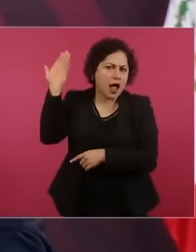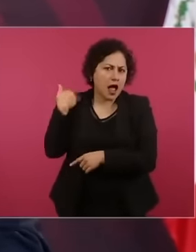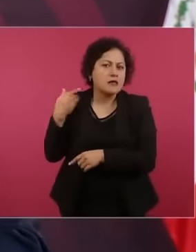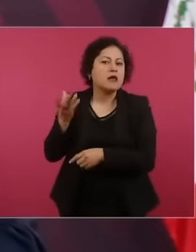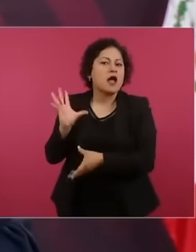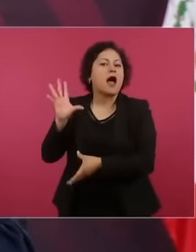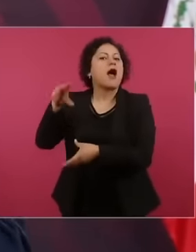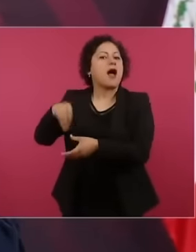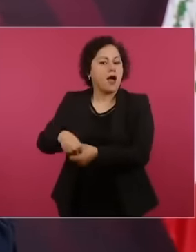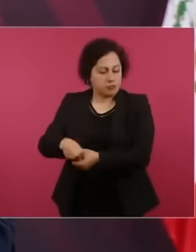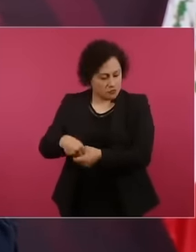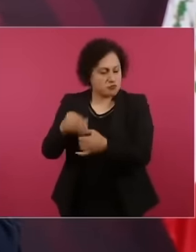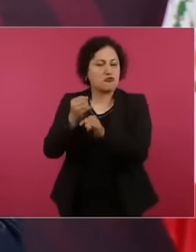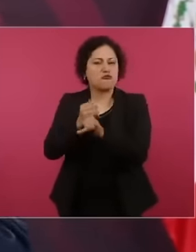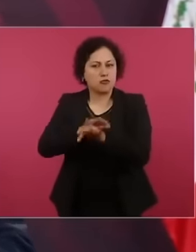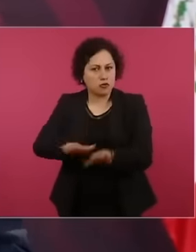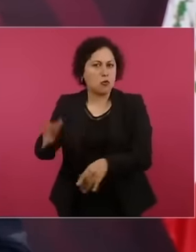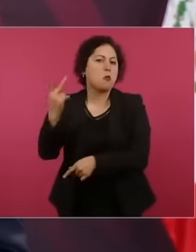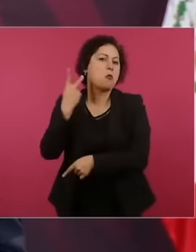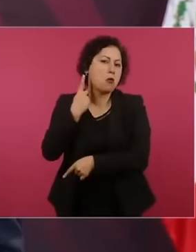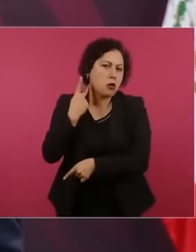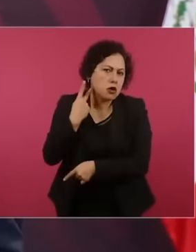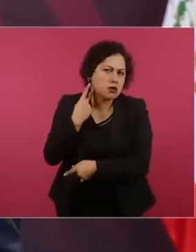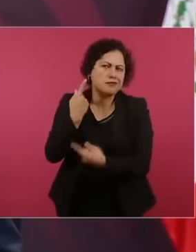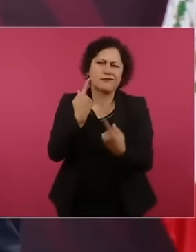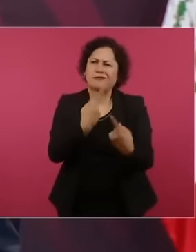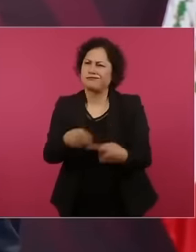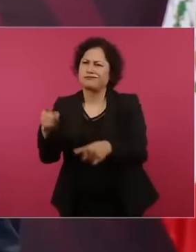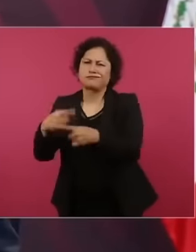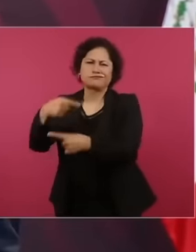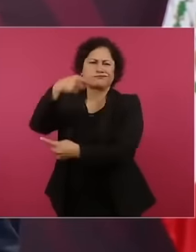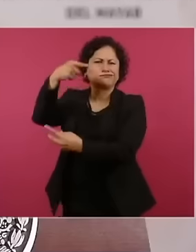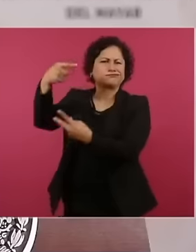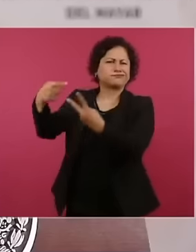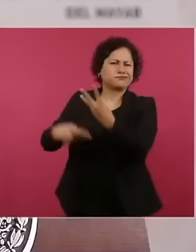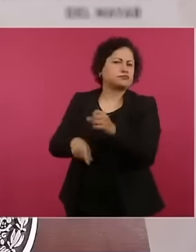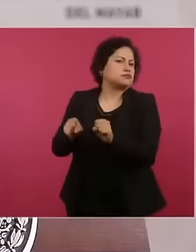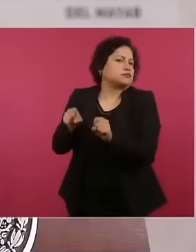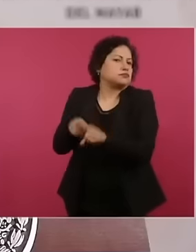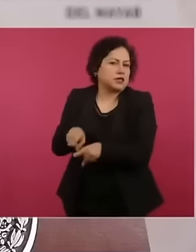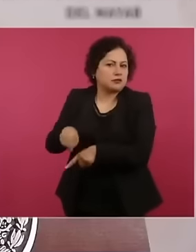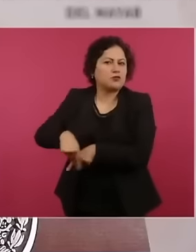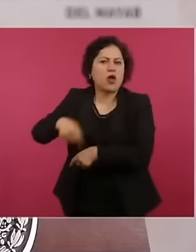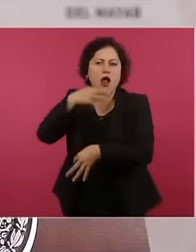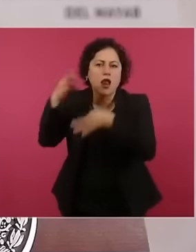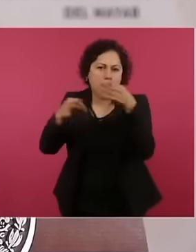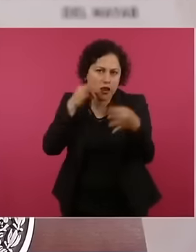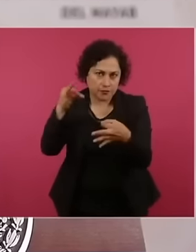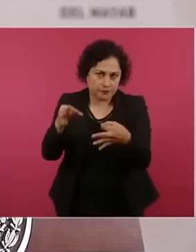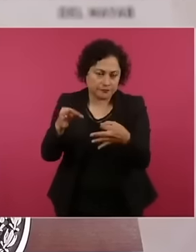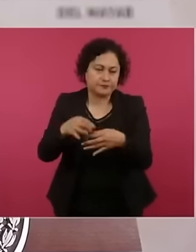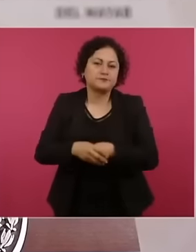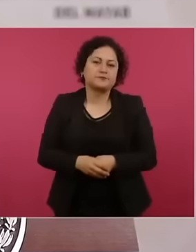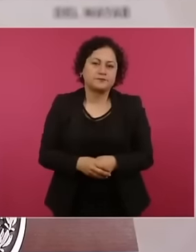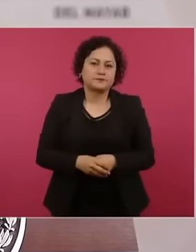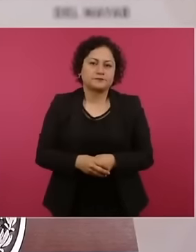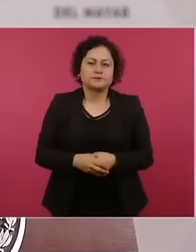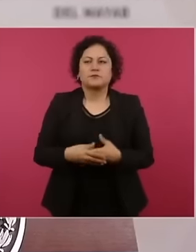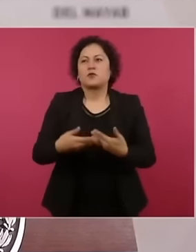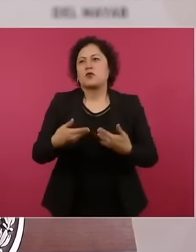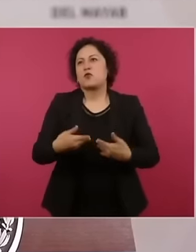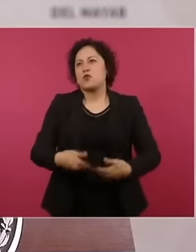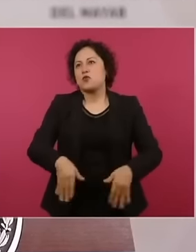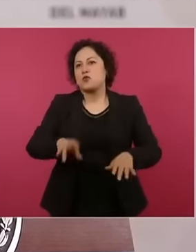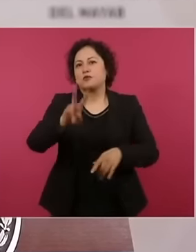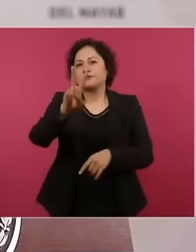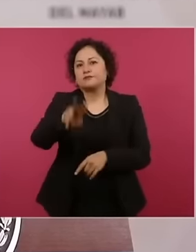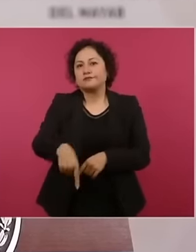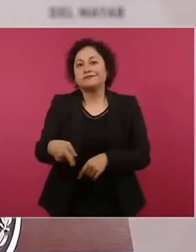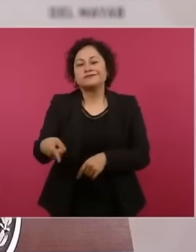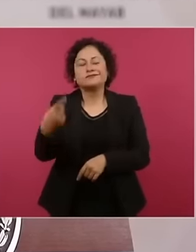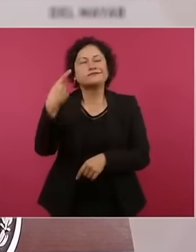kinds of information, even chene dedicated to